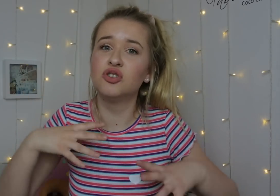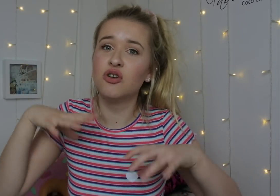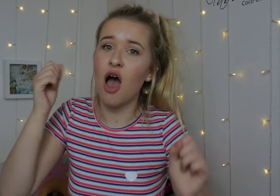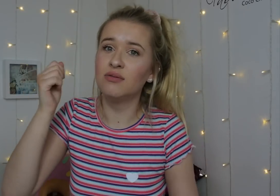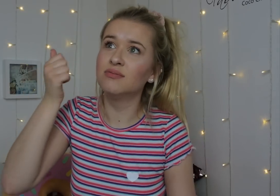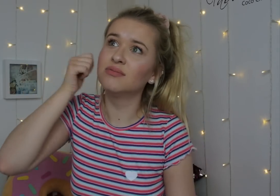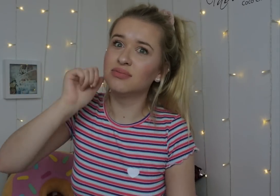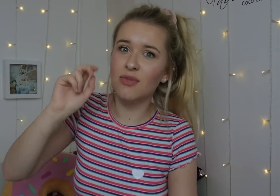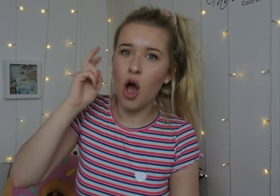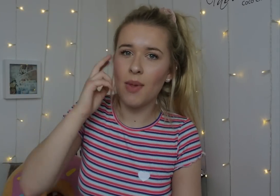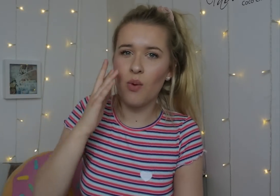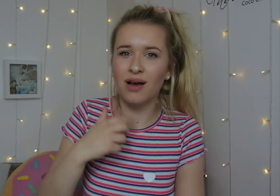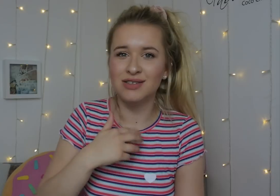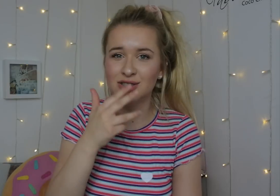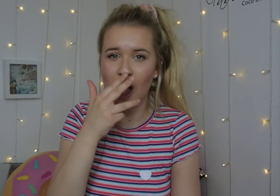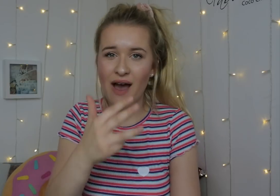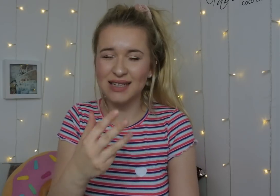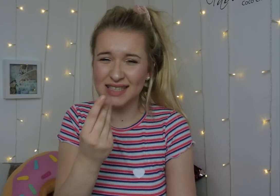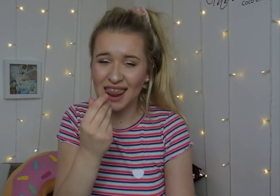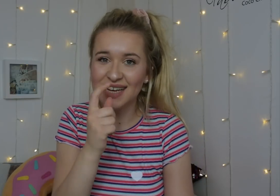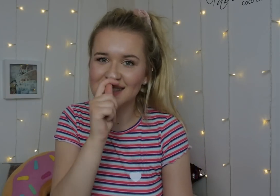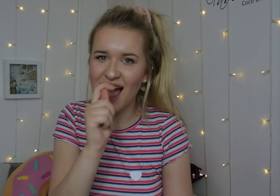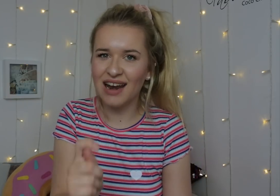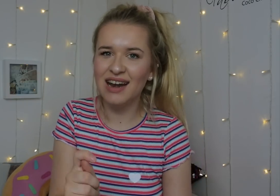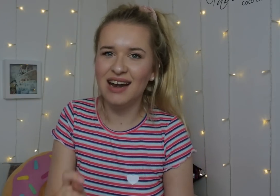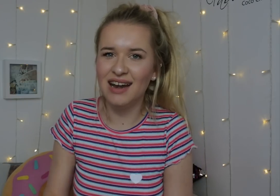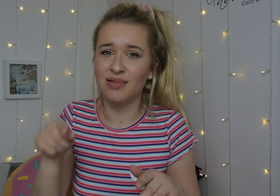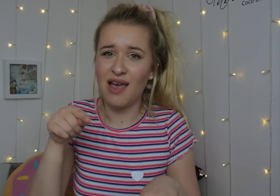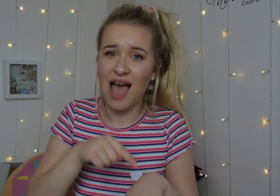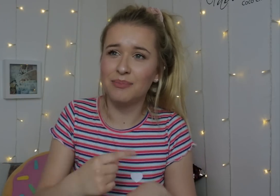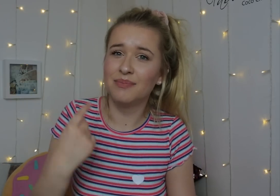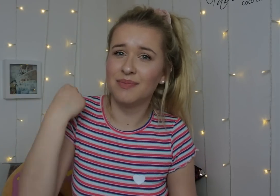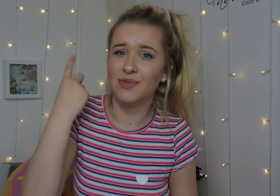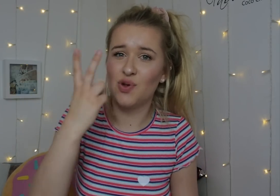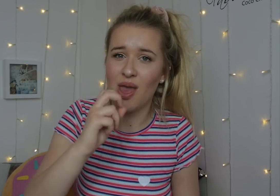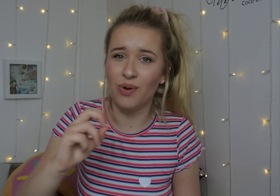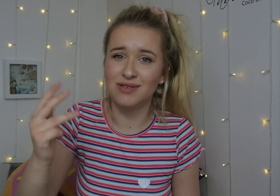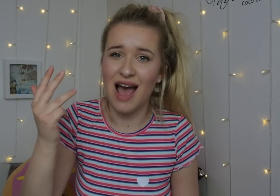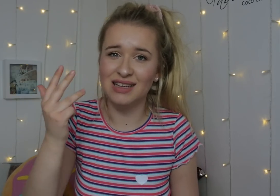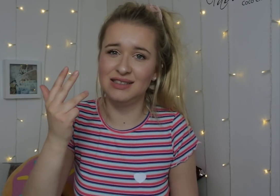I was 9 when I had my operation for cochlear implant. That time was in 2009...